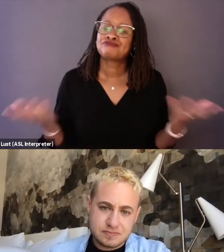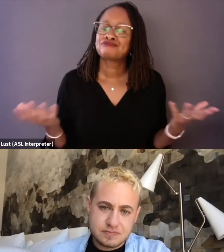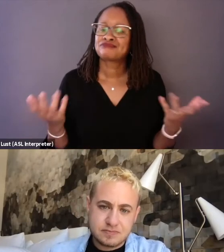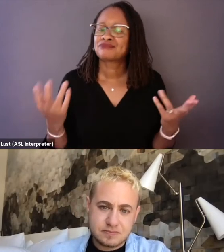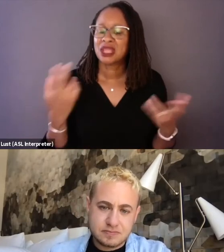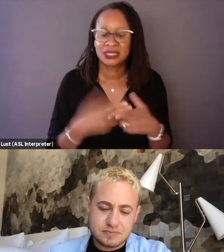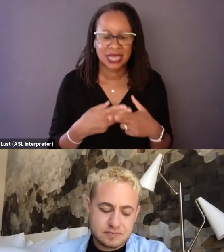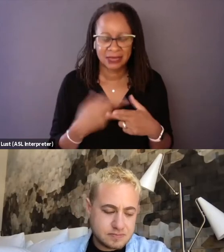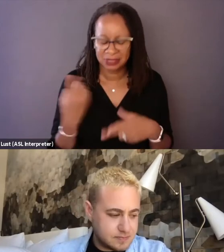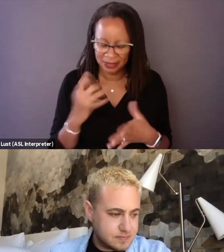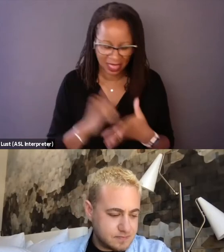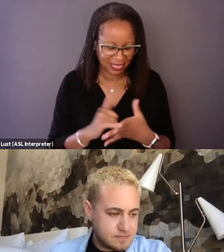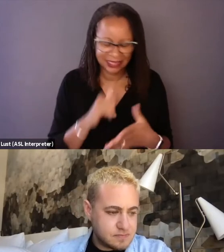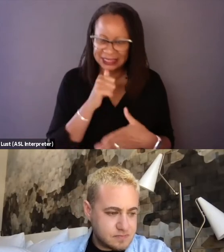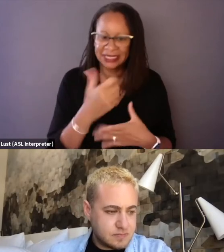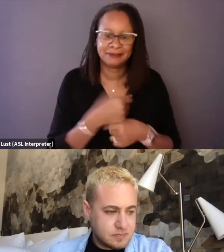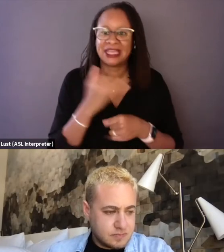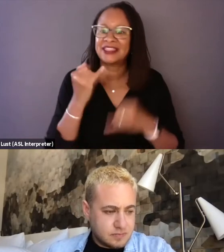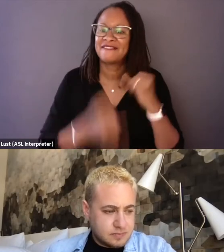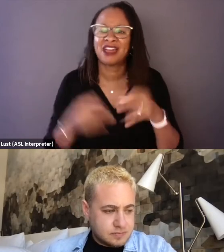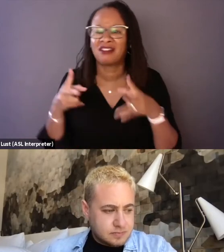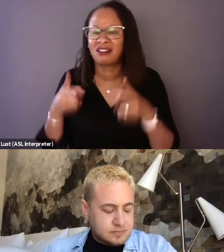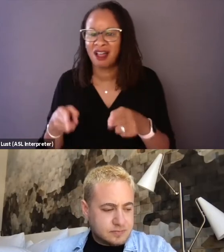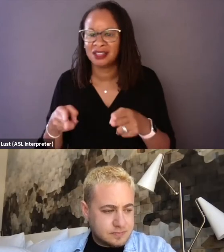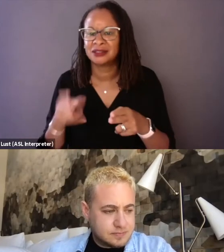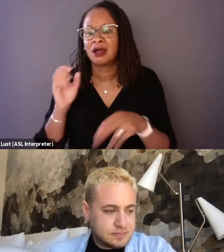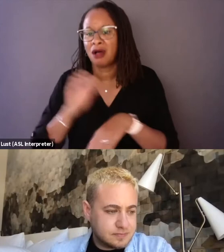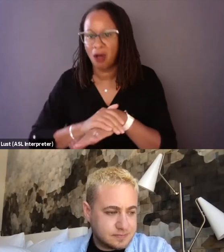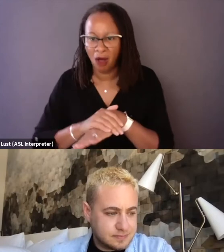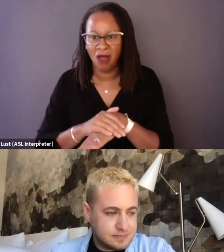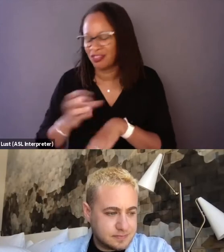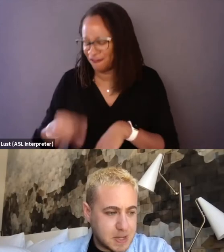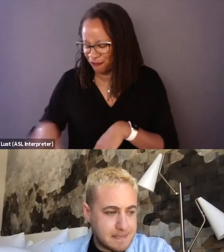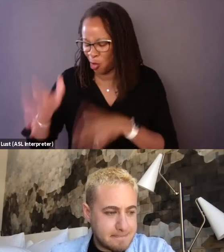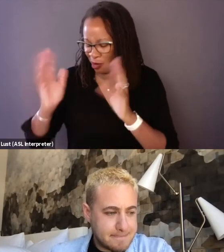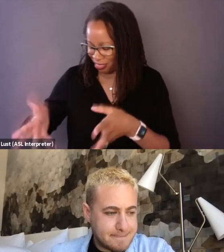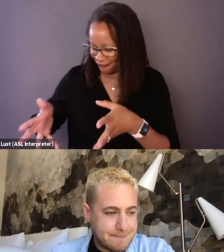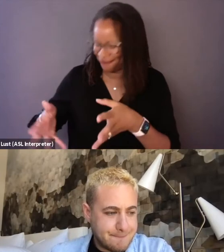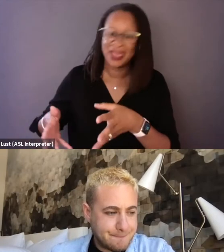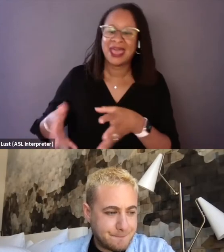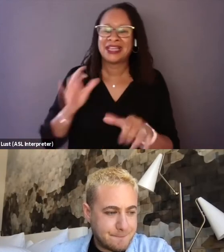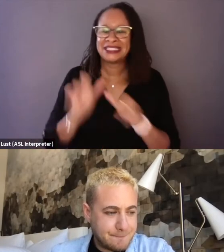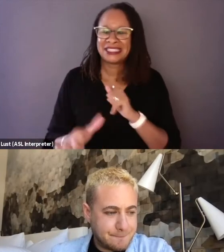into the final cut of the film that's on the cutting room floor that stills has stuck with you